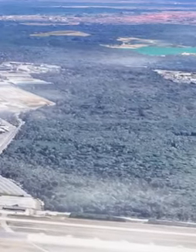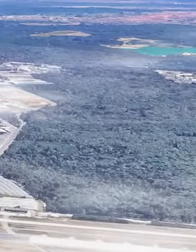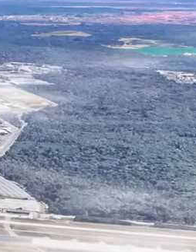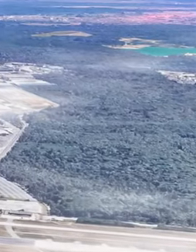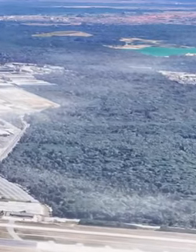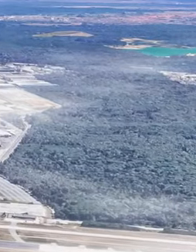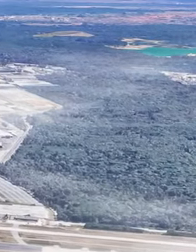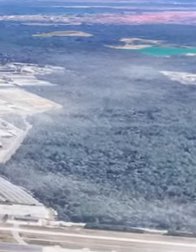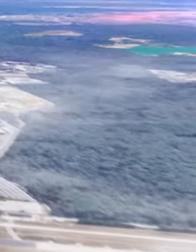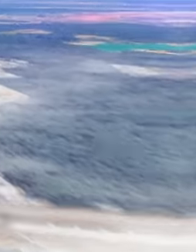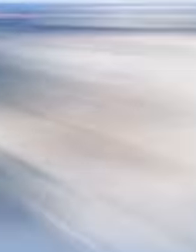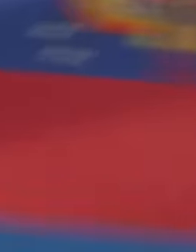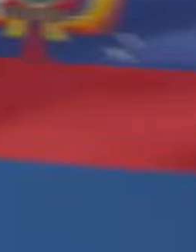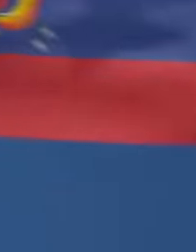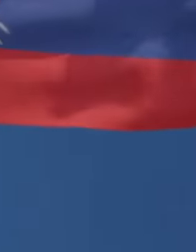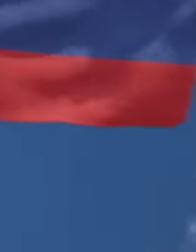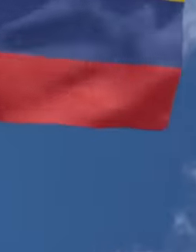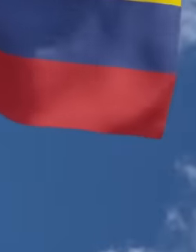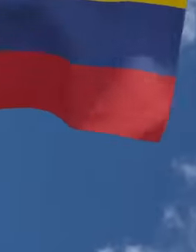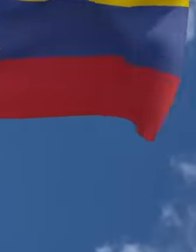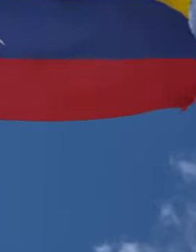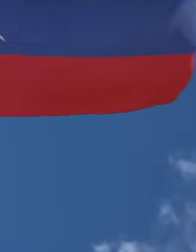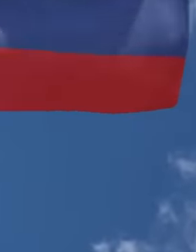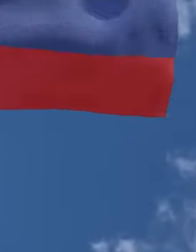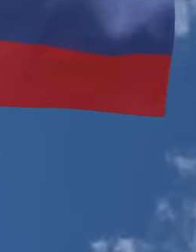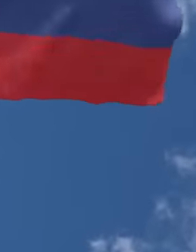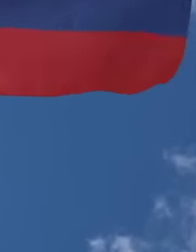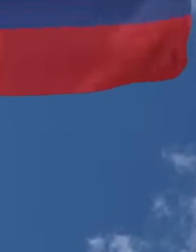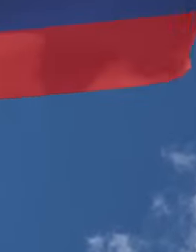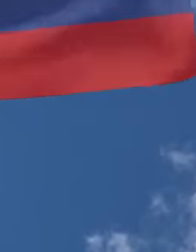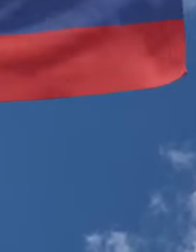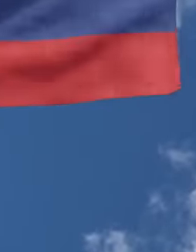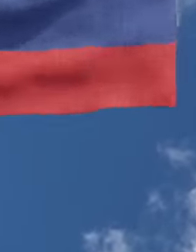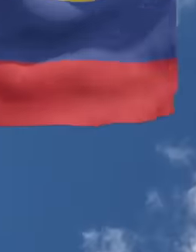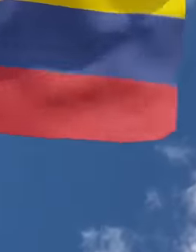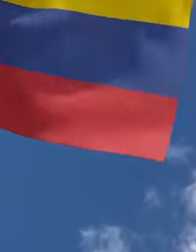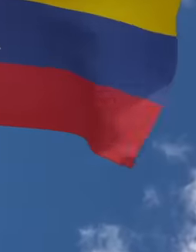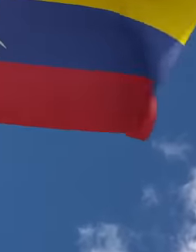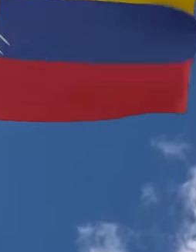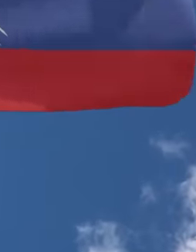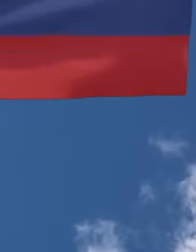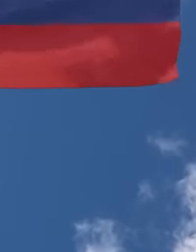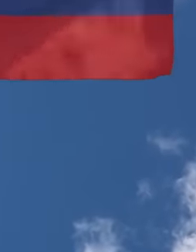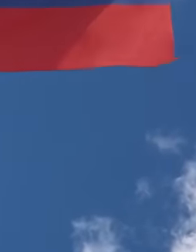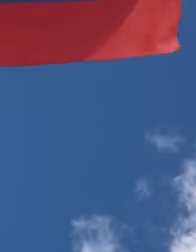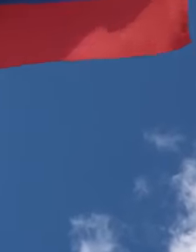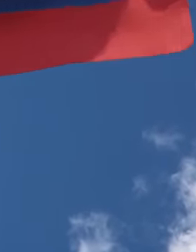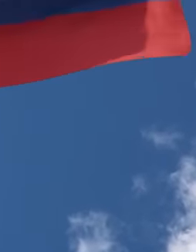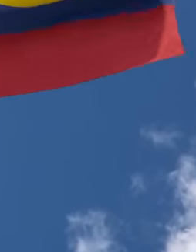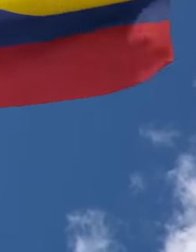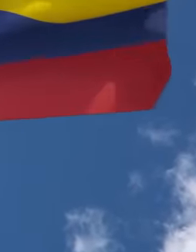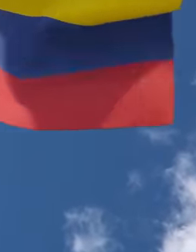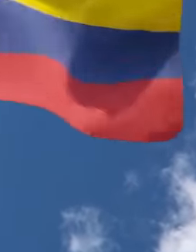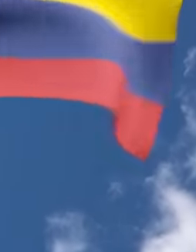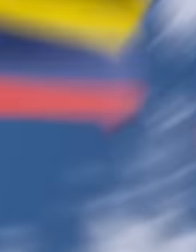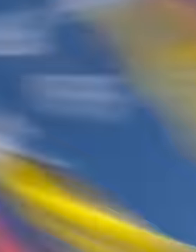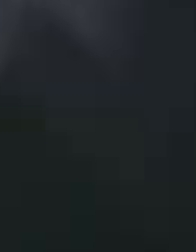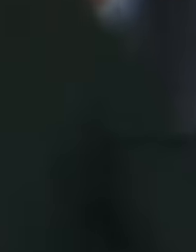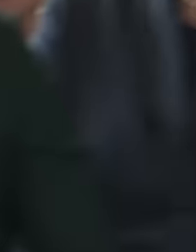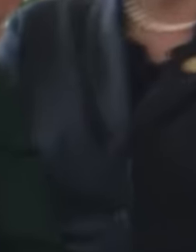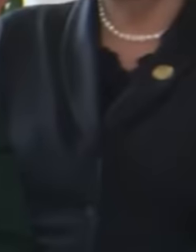the Mexican Embassy, tempers are heating up between Mexico and Ecuador and the Ecuadorian government cannot